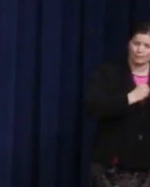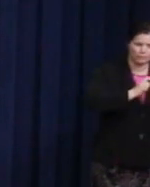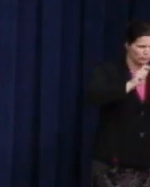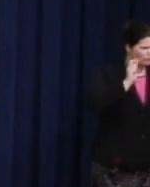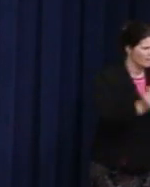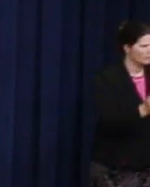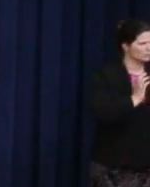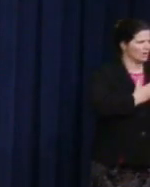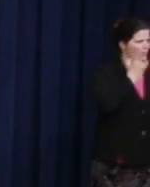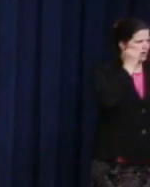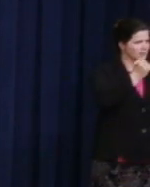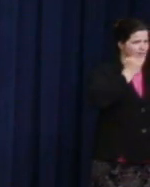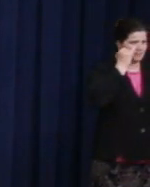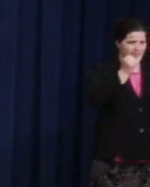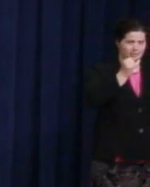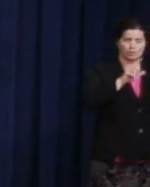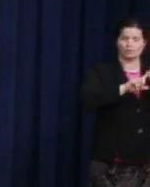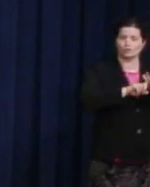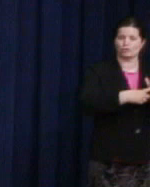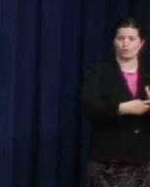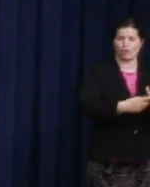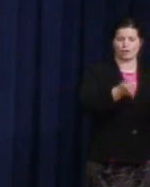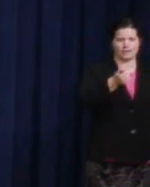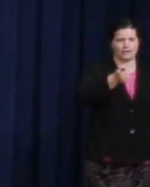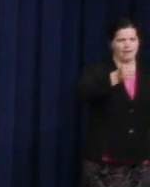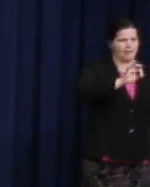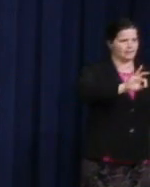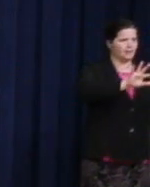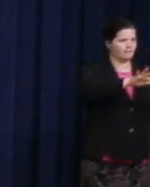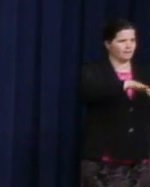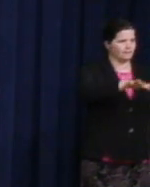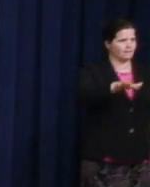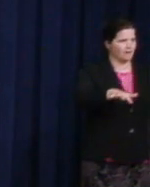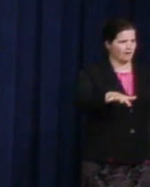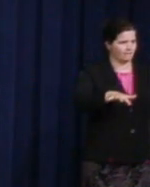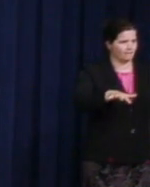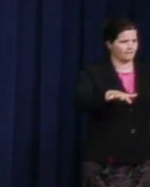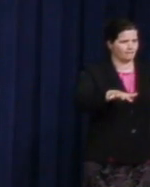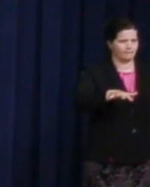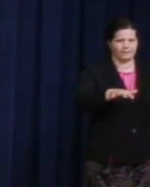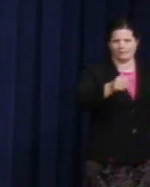started in 1955, in the American South,